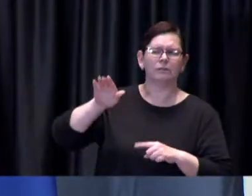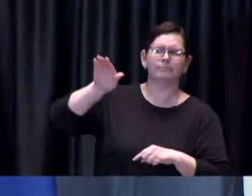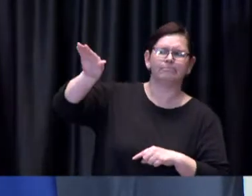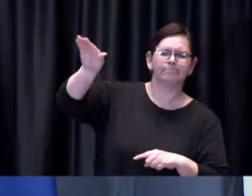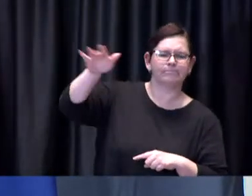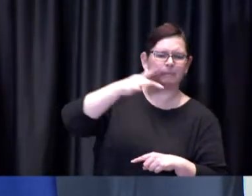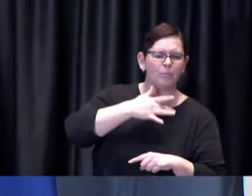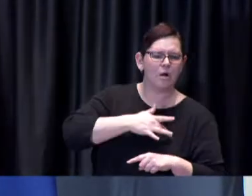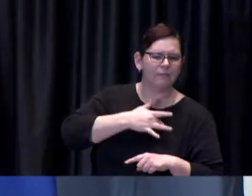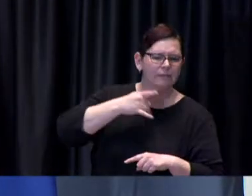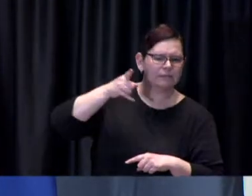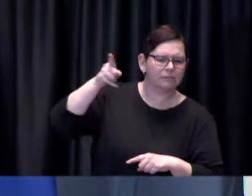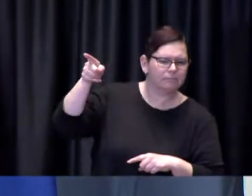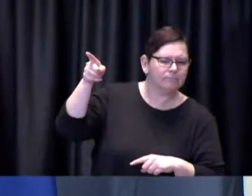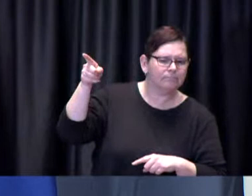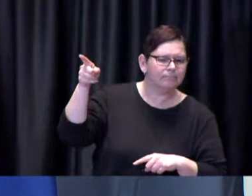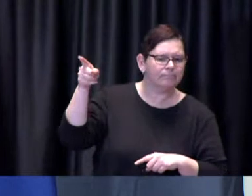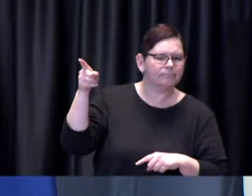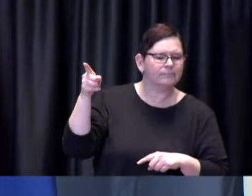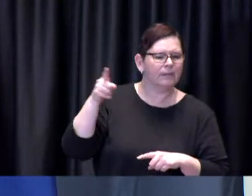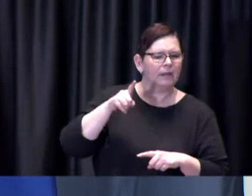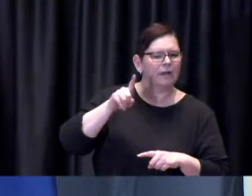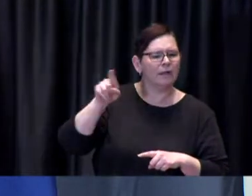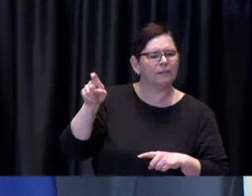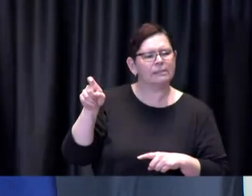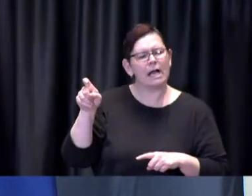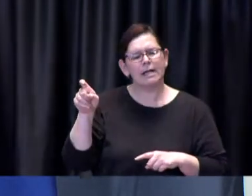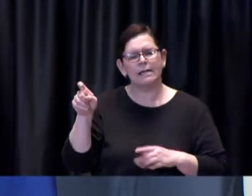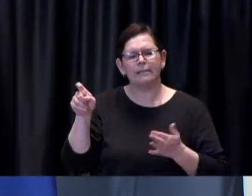for additional vaccinations or vaccine